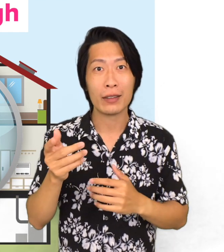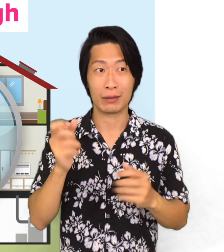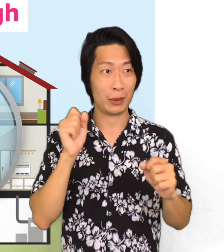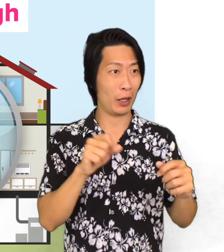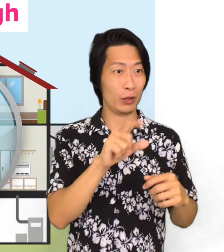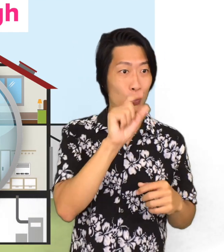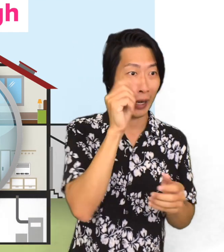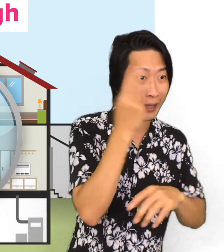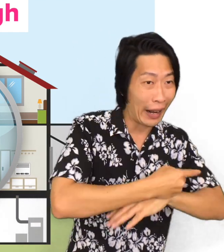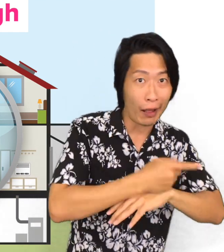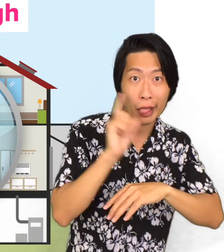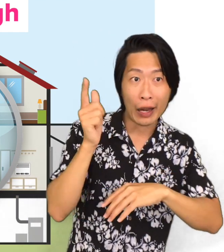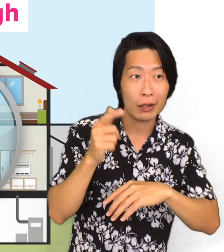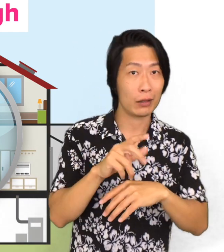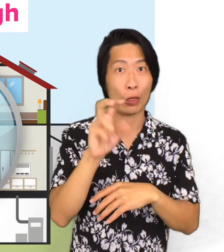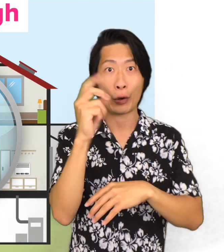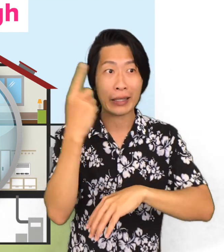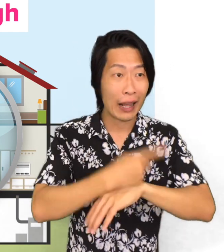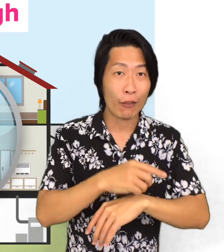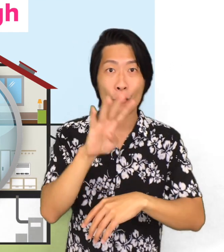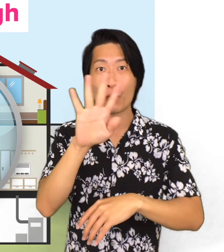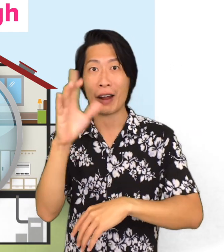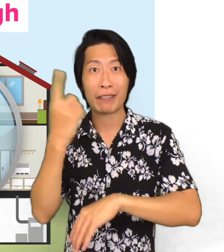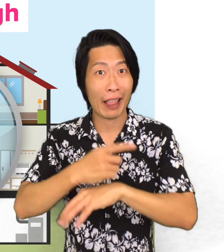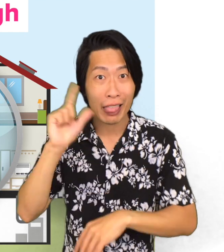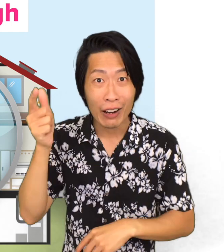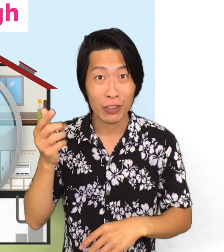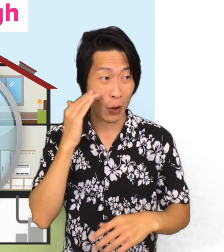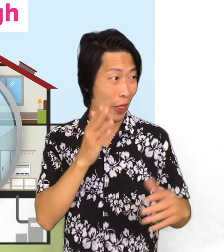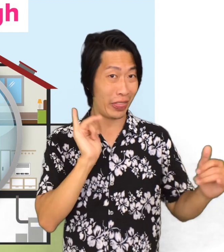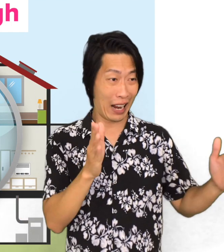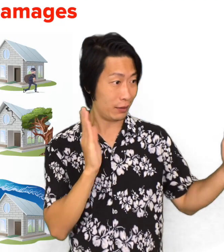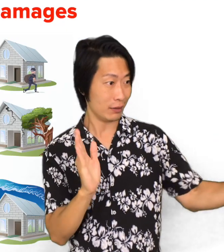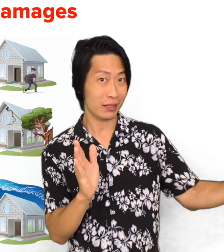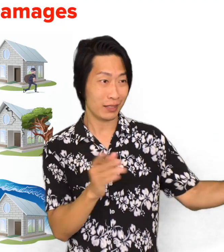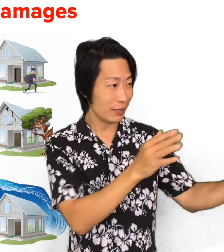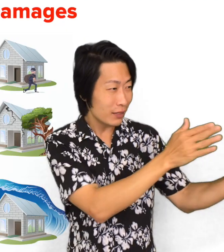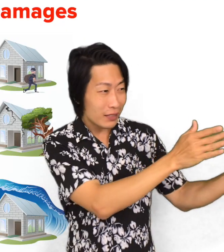And you want to make sure that the home, during that time, has not